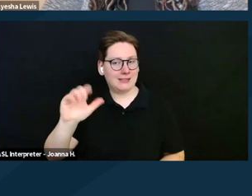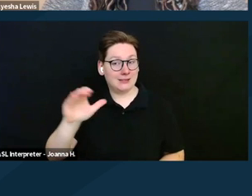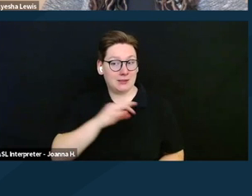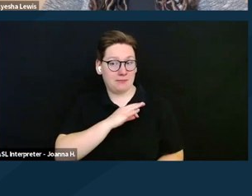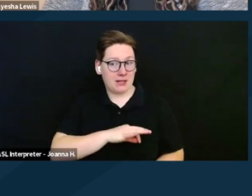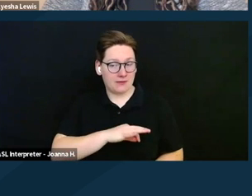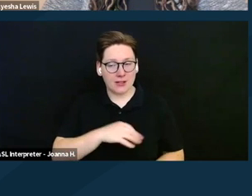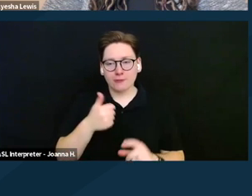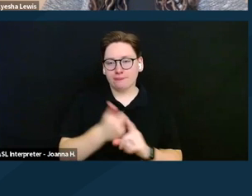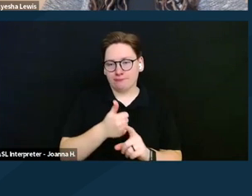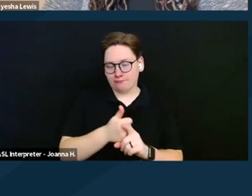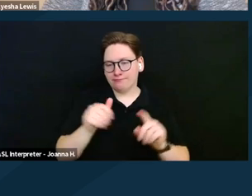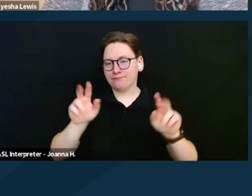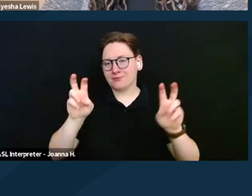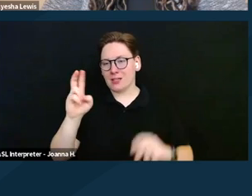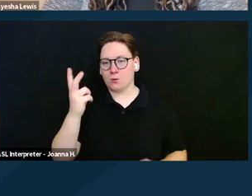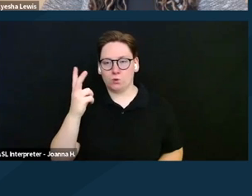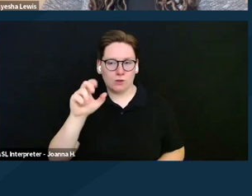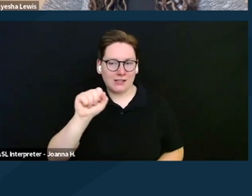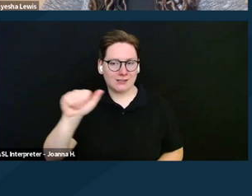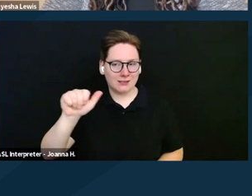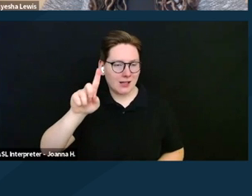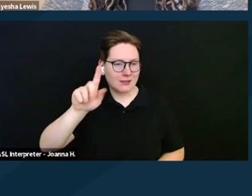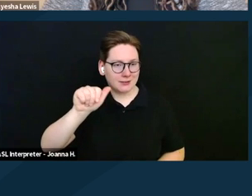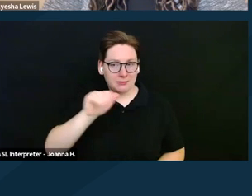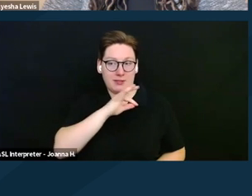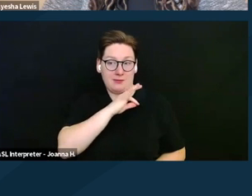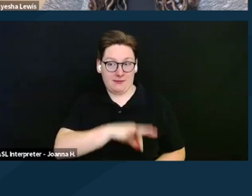is a title two SSA disability benefit